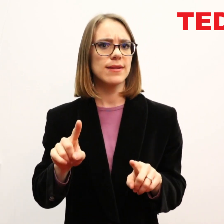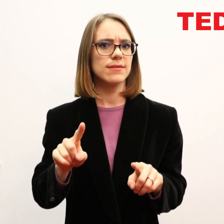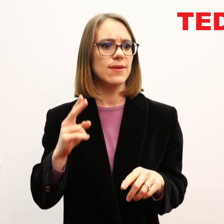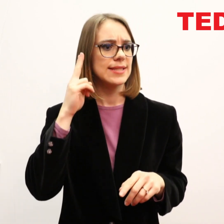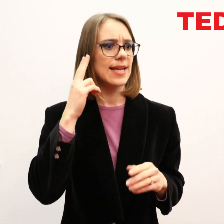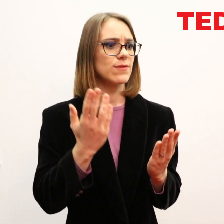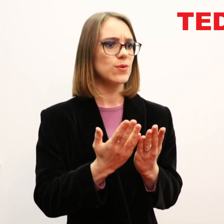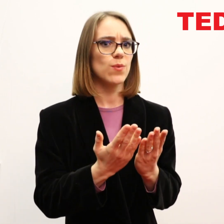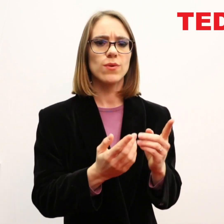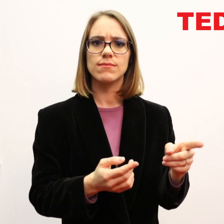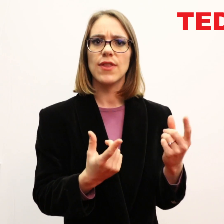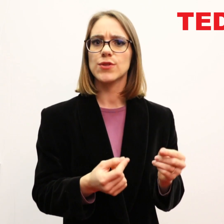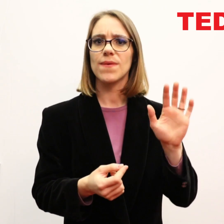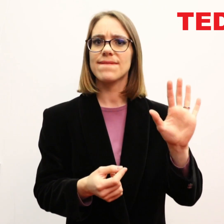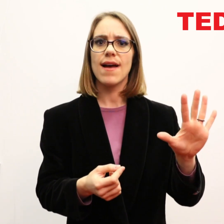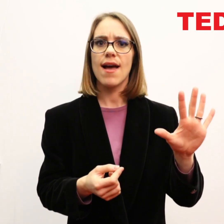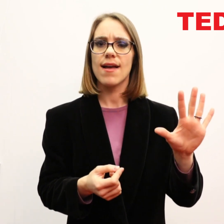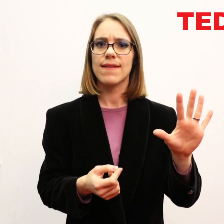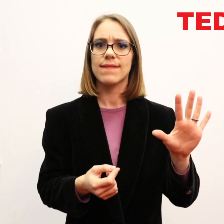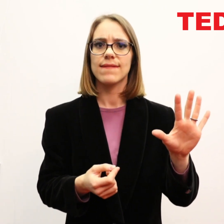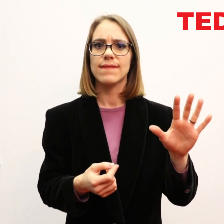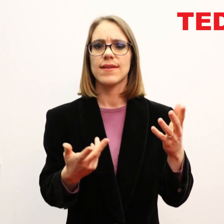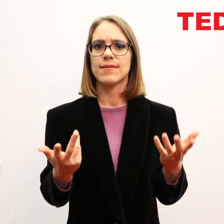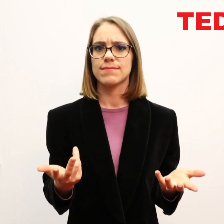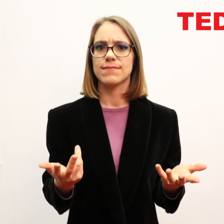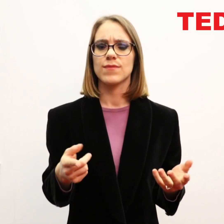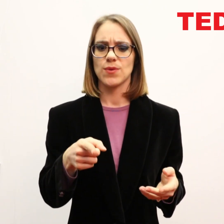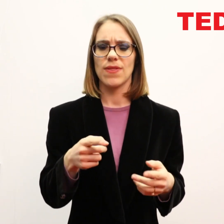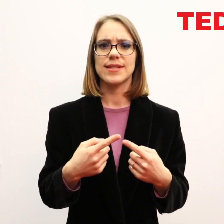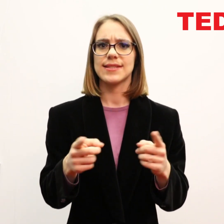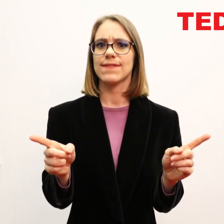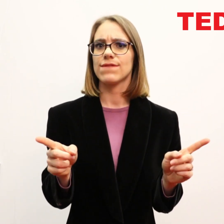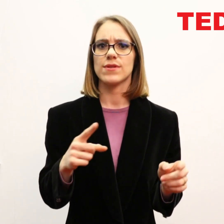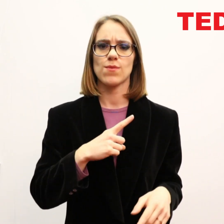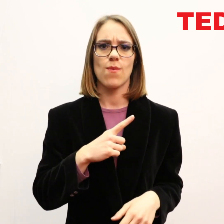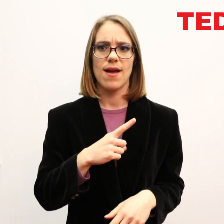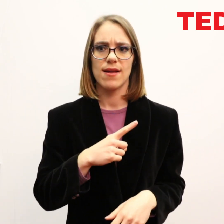But in Deaf schools, students only do five subjects. So why is there a difference?